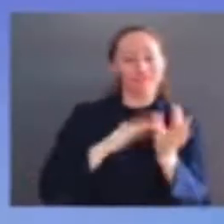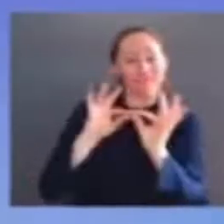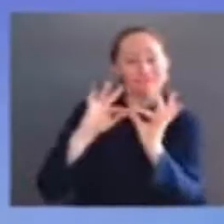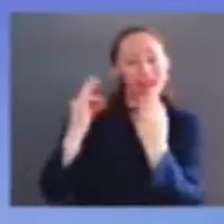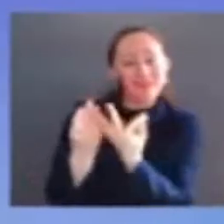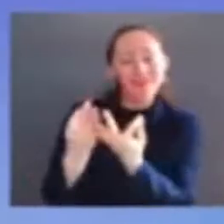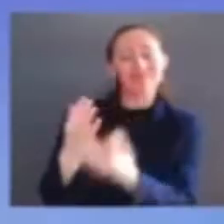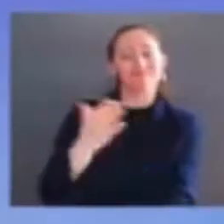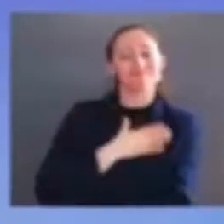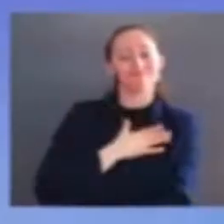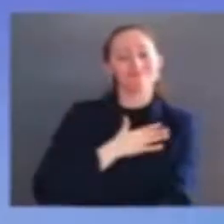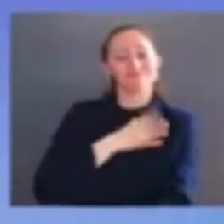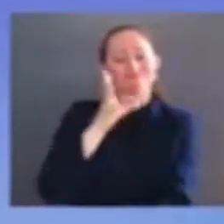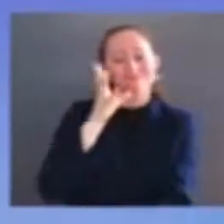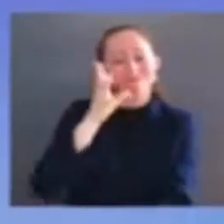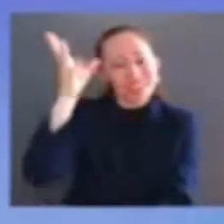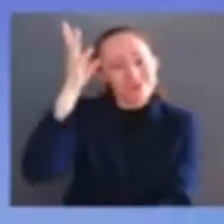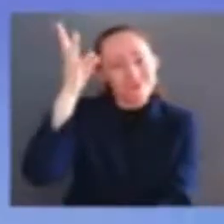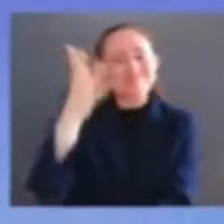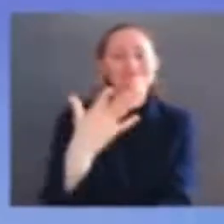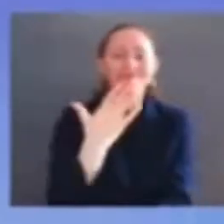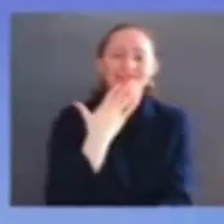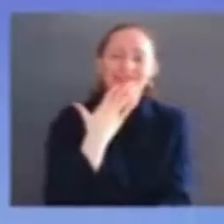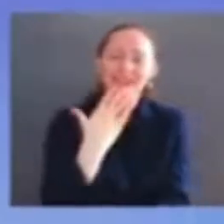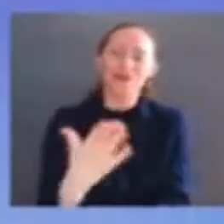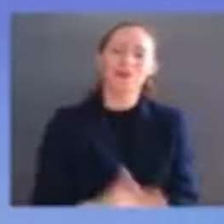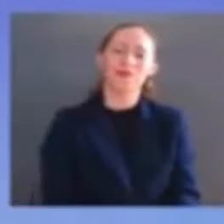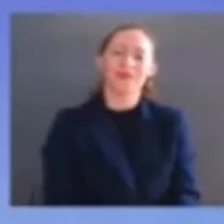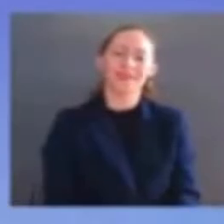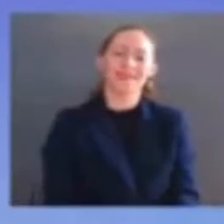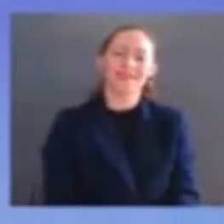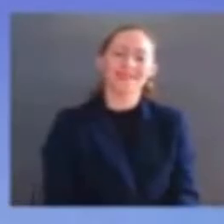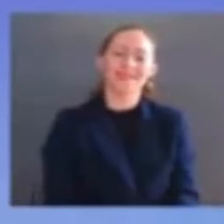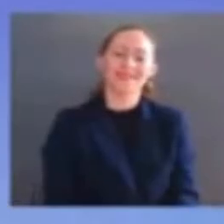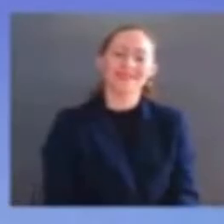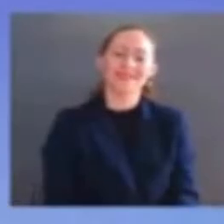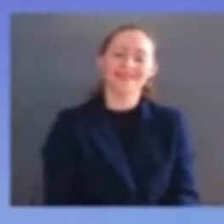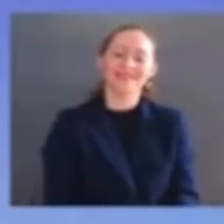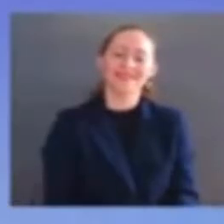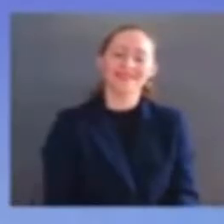back here on what seems like a moment's notice but for everything you've done